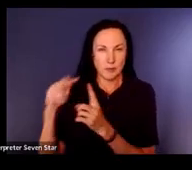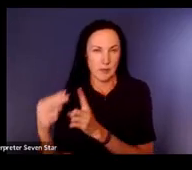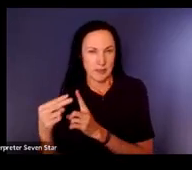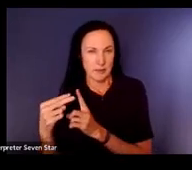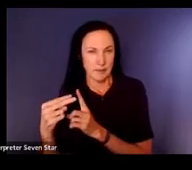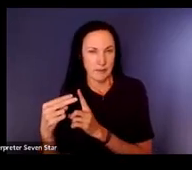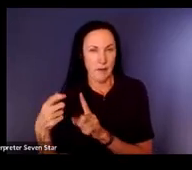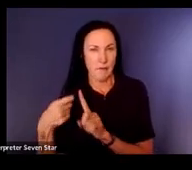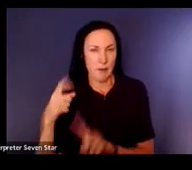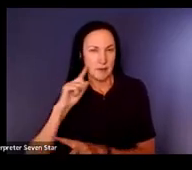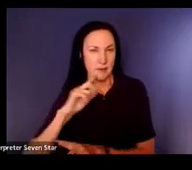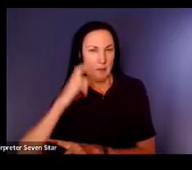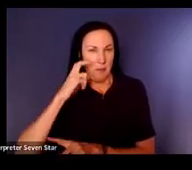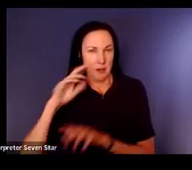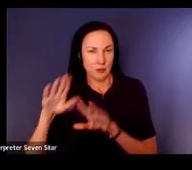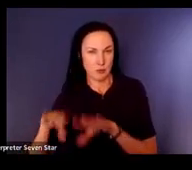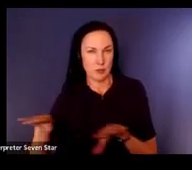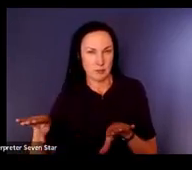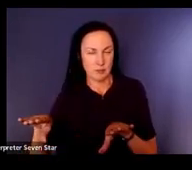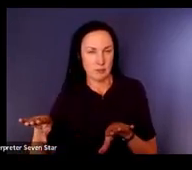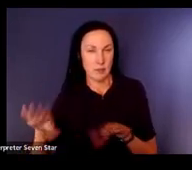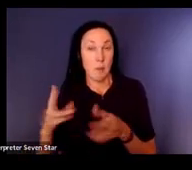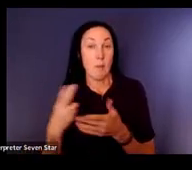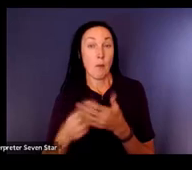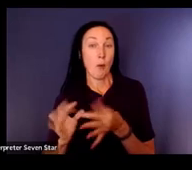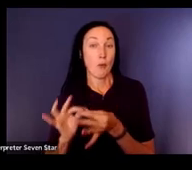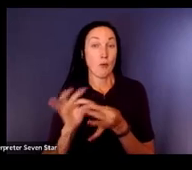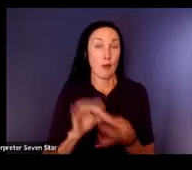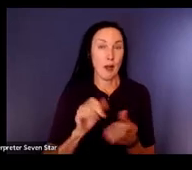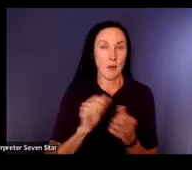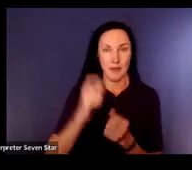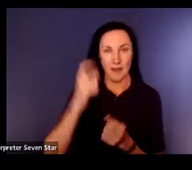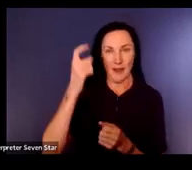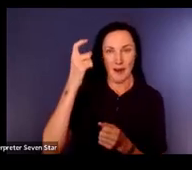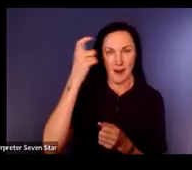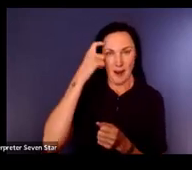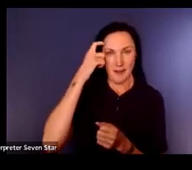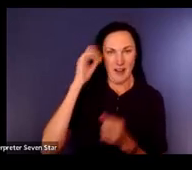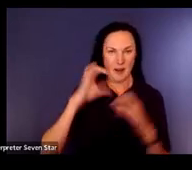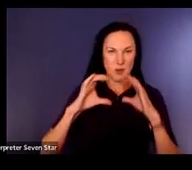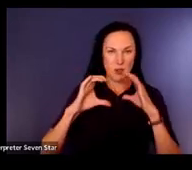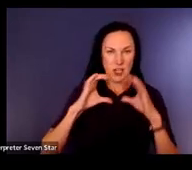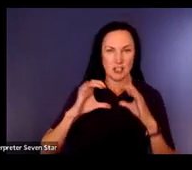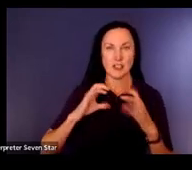communication and cognitive development. And then also strategies that are needed to understand and